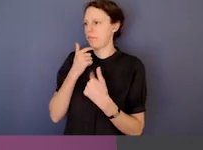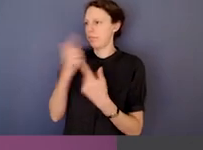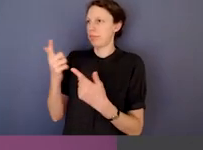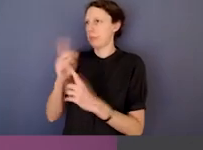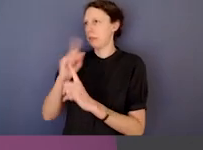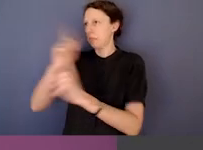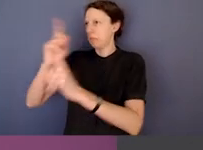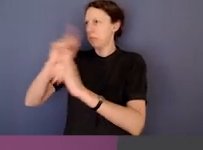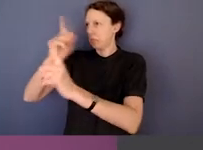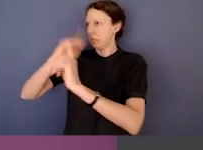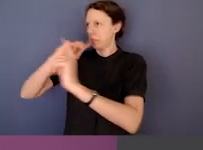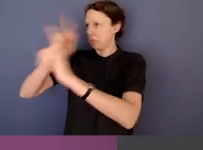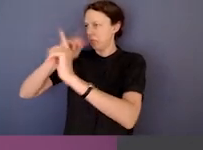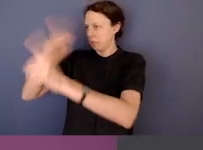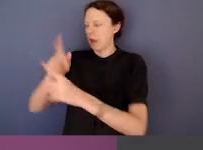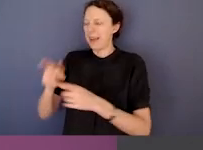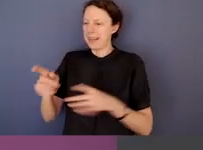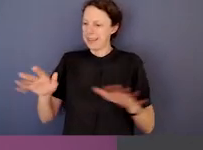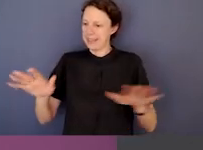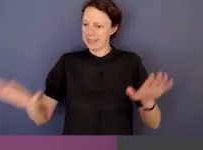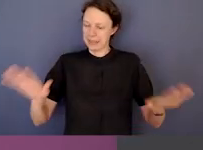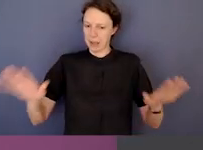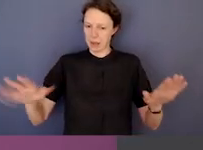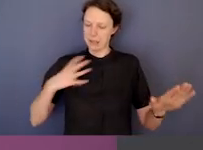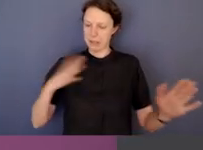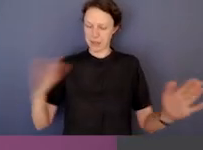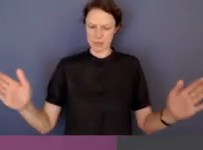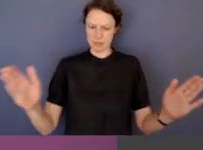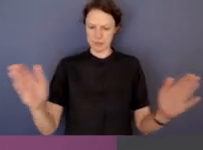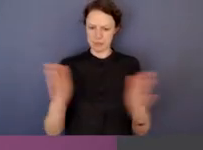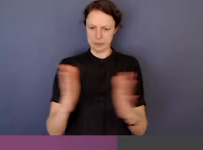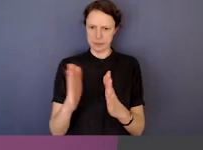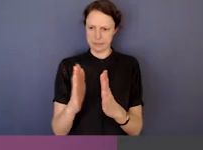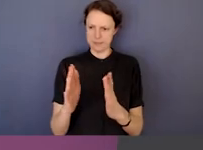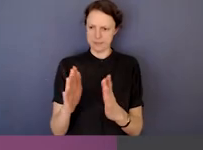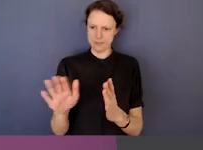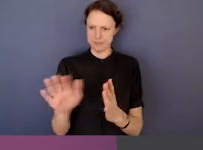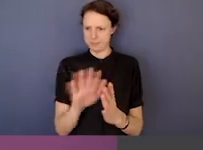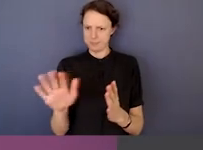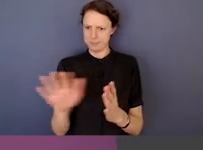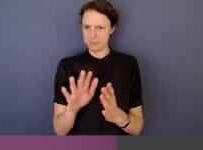I think it is about calibrating the expectations.